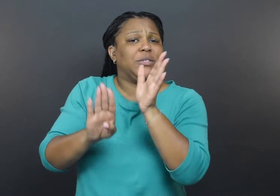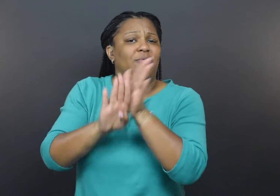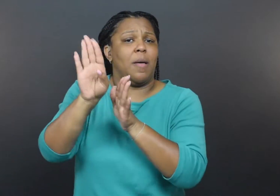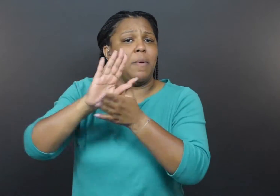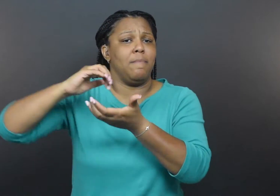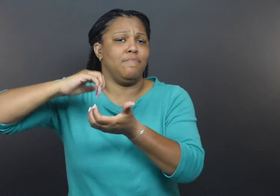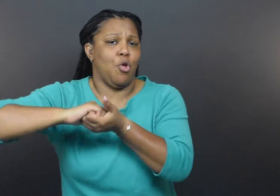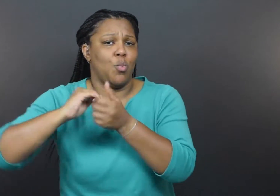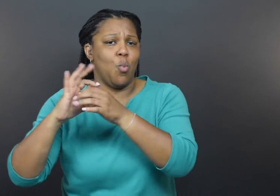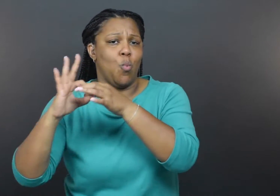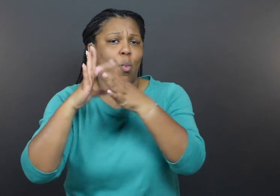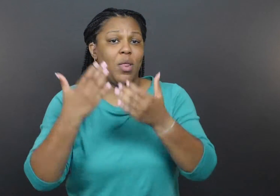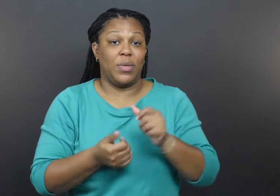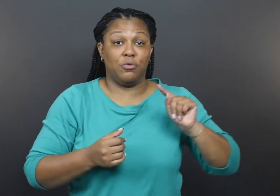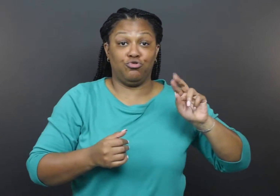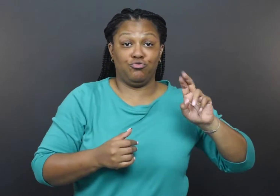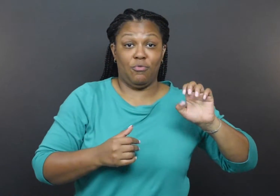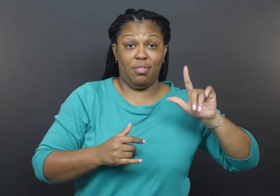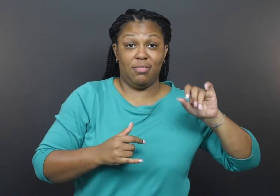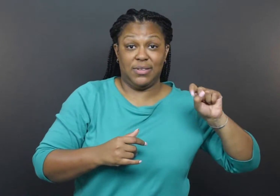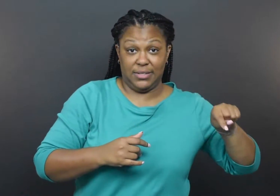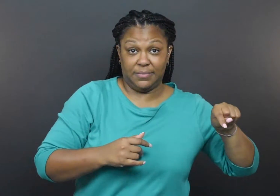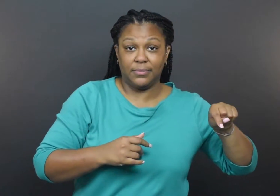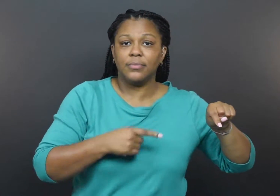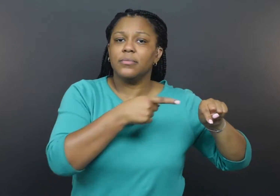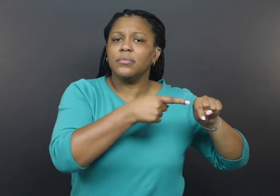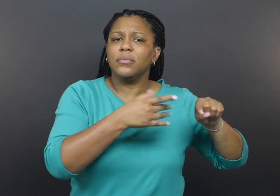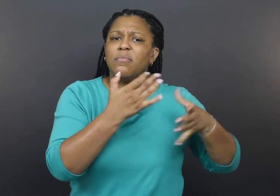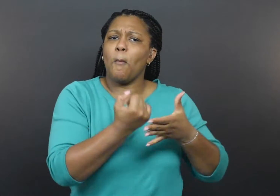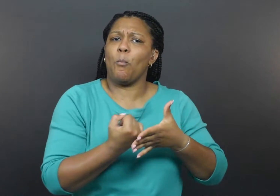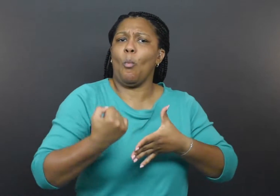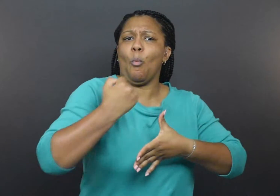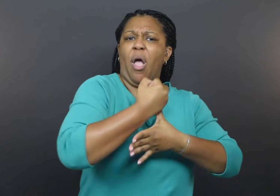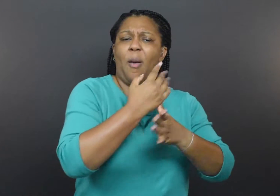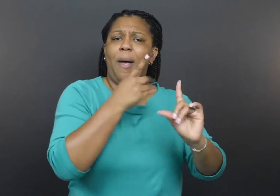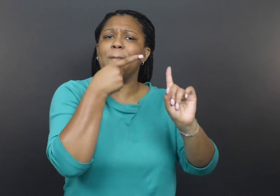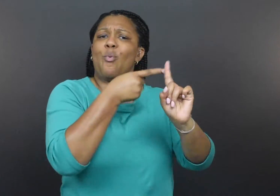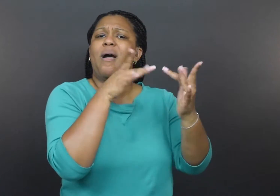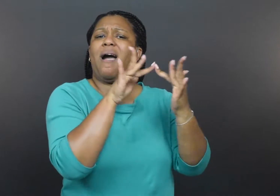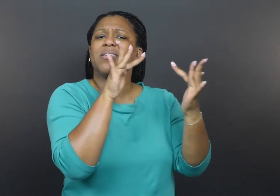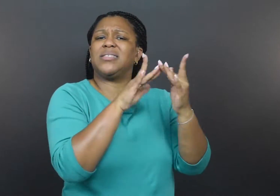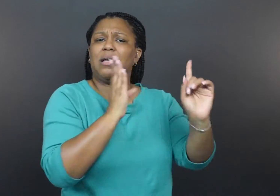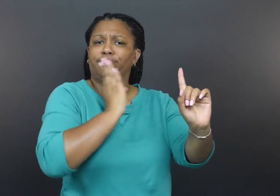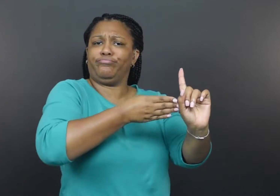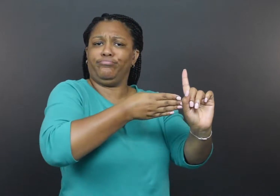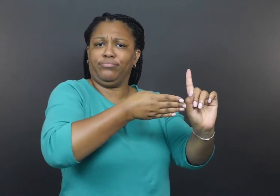was the primary point of contact between Trellis and MDH.